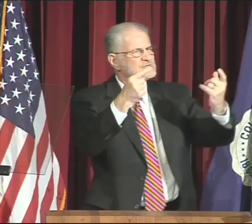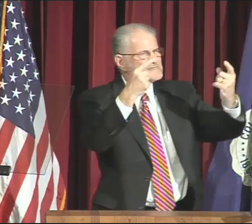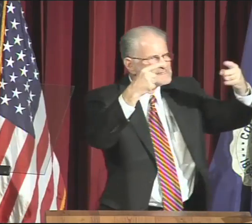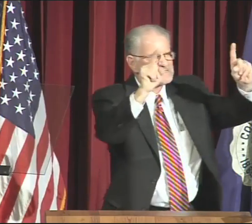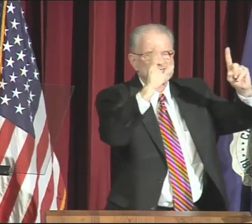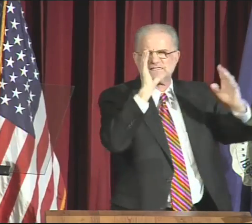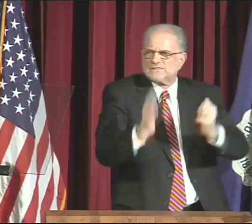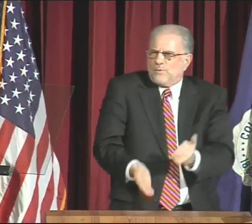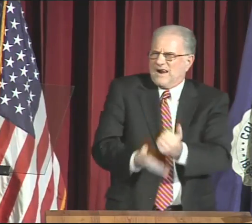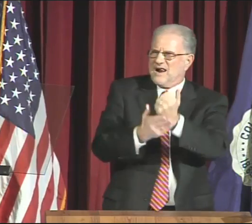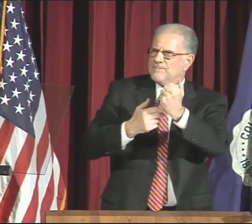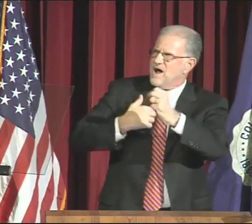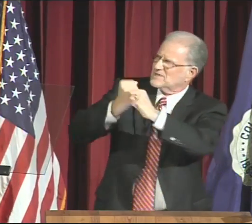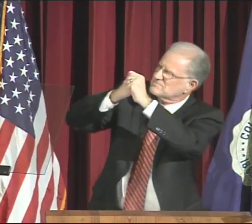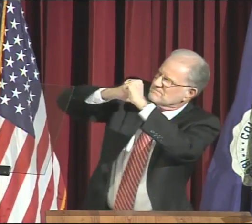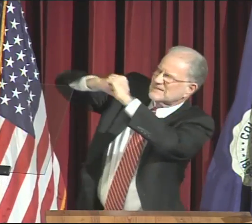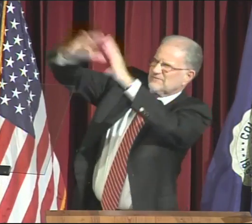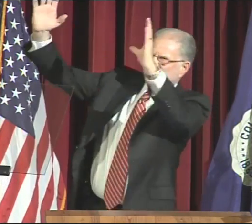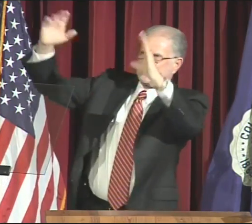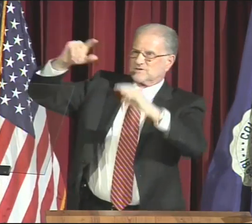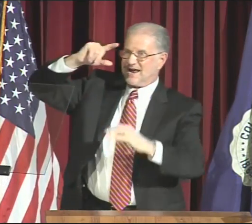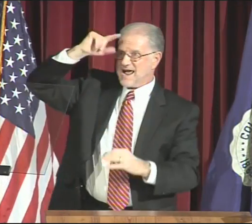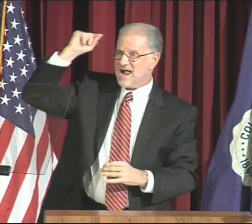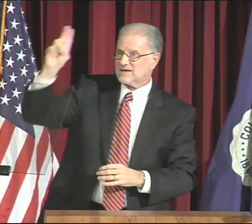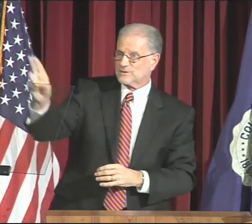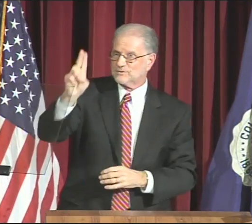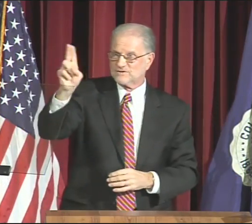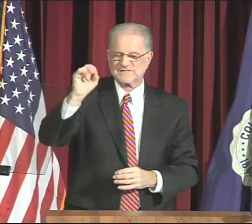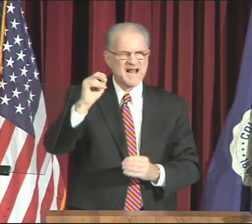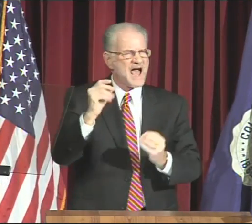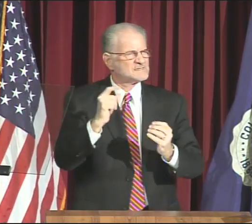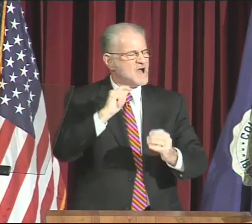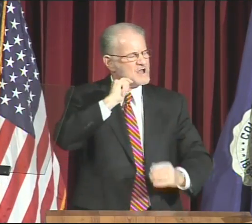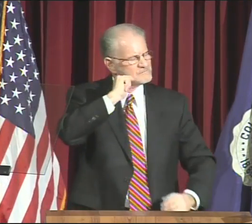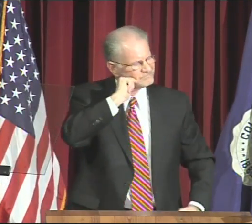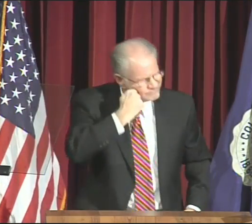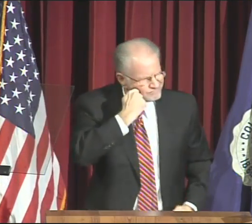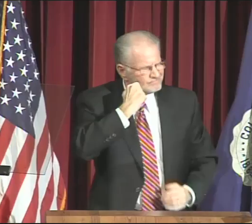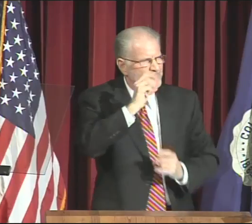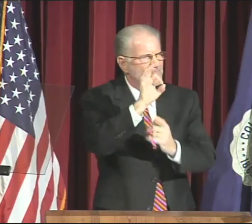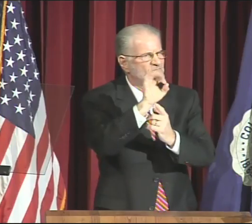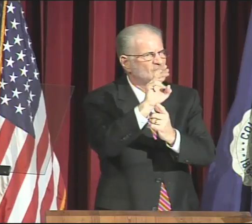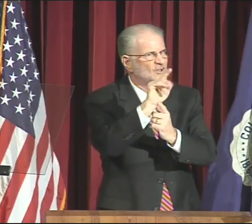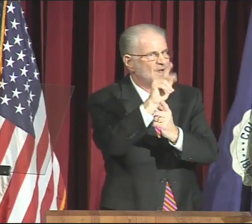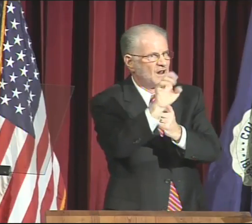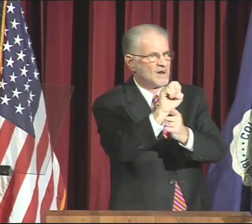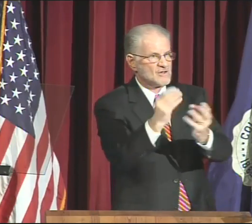Student success will help us envision Gallaudet University